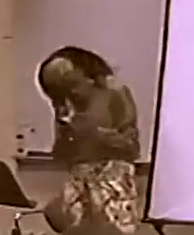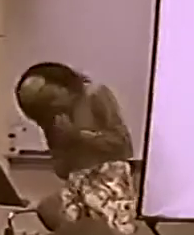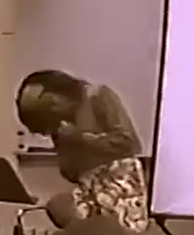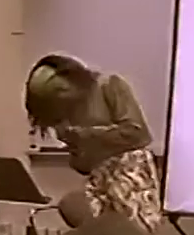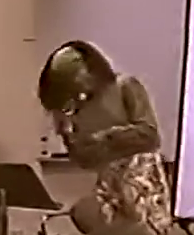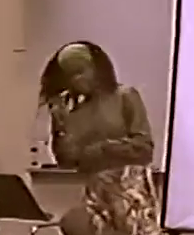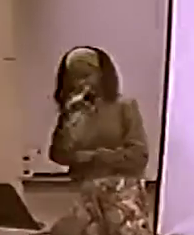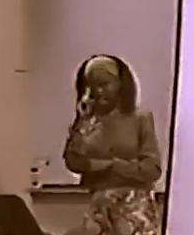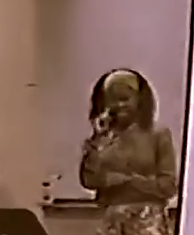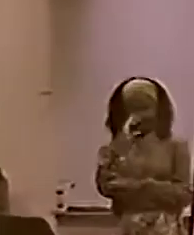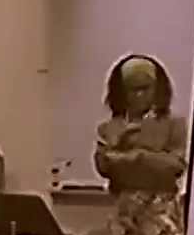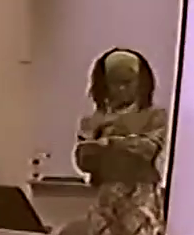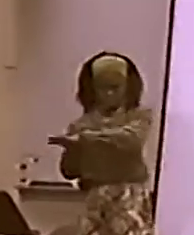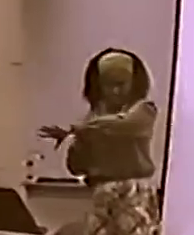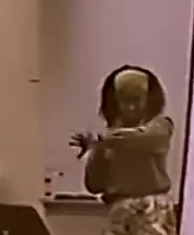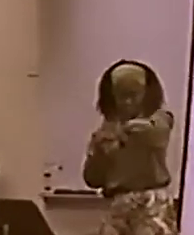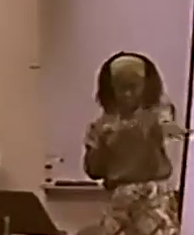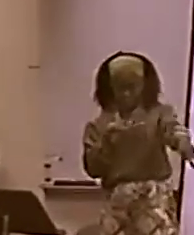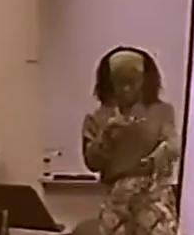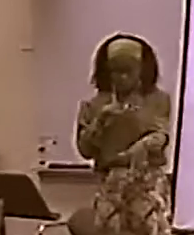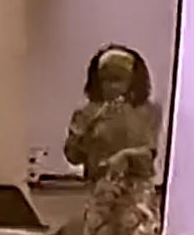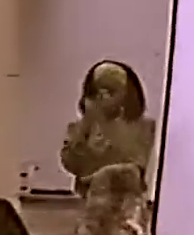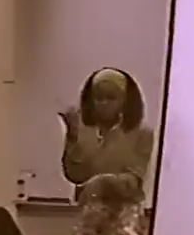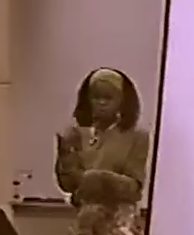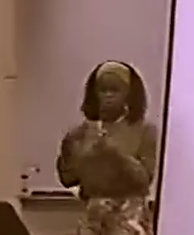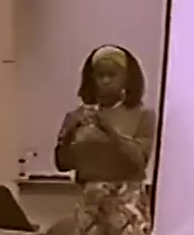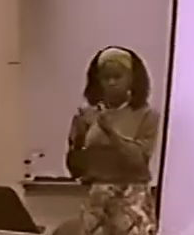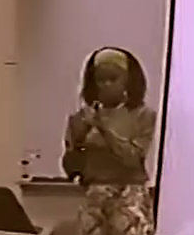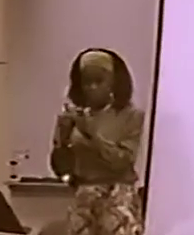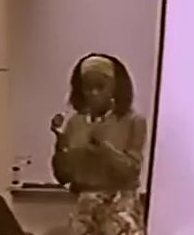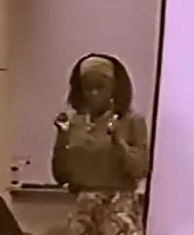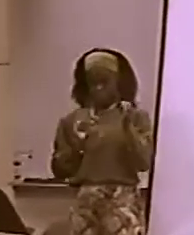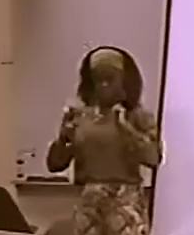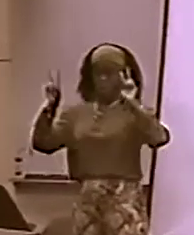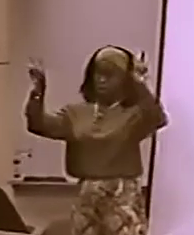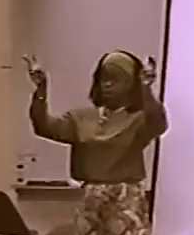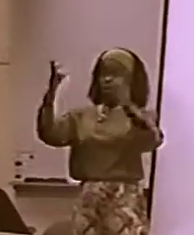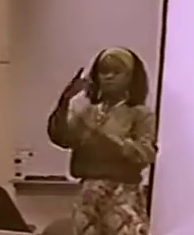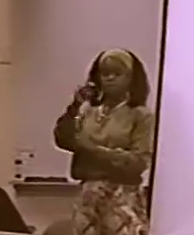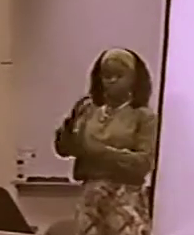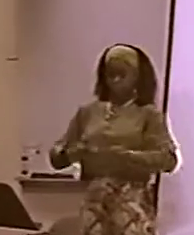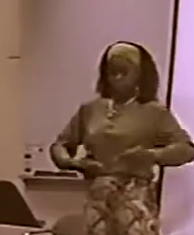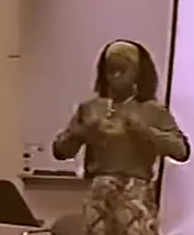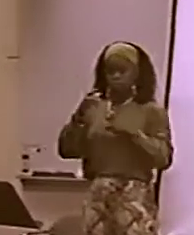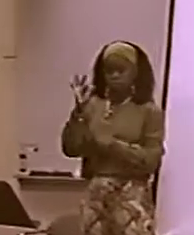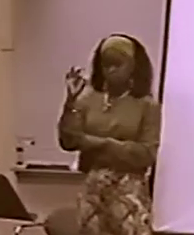HERE? OH, YEAH, WELL, THAT'S WHY I'M WORKING WITH BLACK DEAF COMMUNITIES,